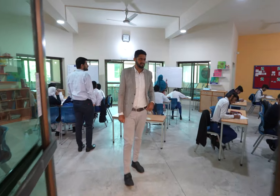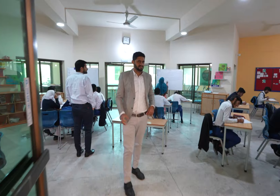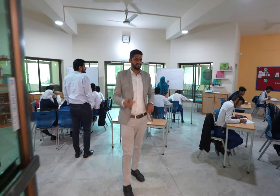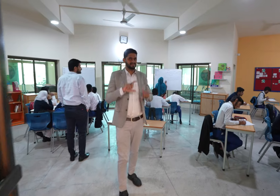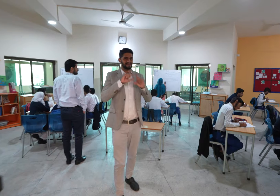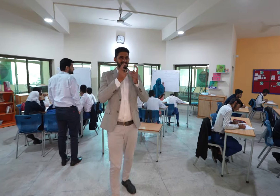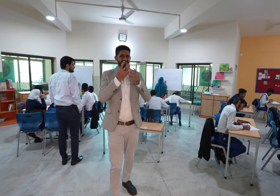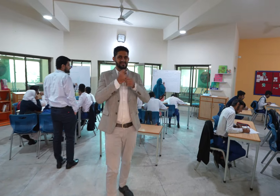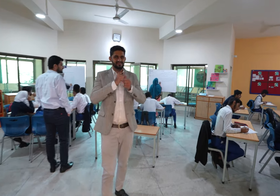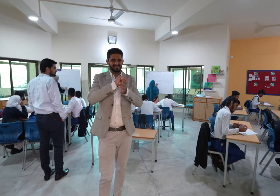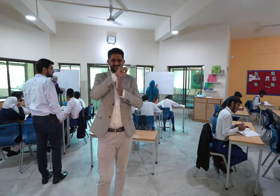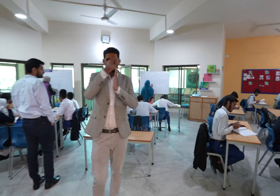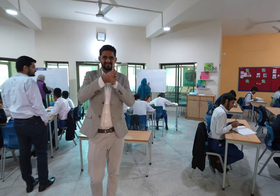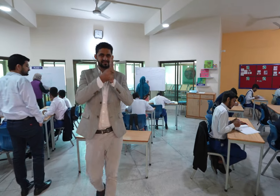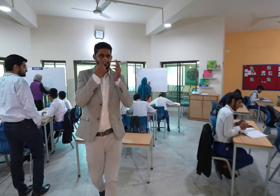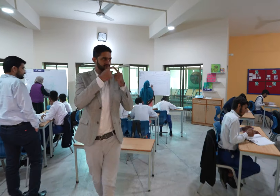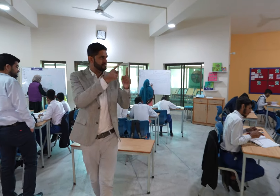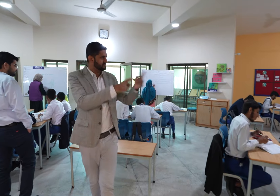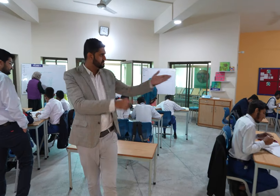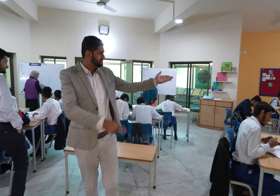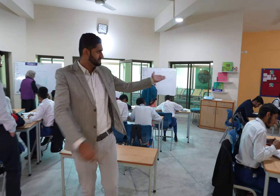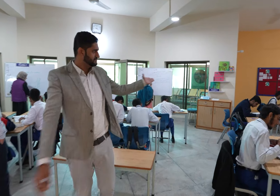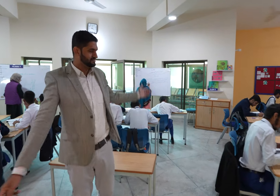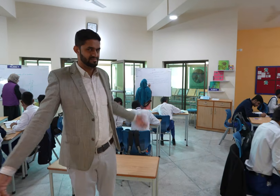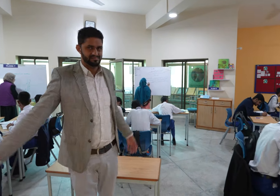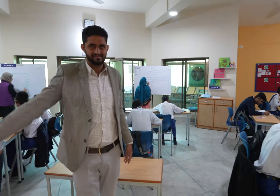This is a big classroom for different subjects.